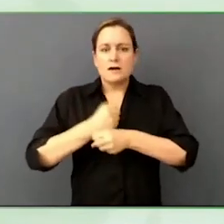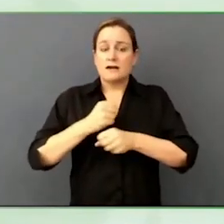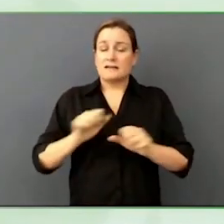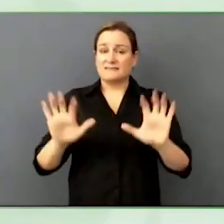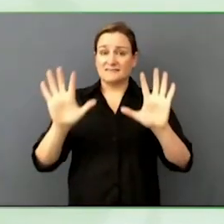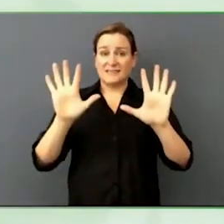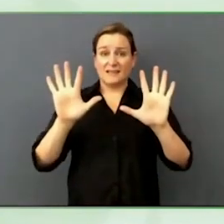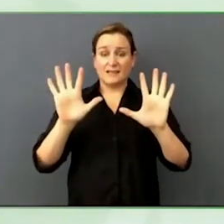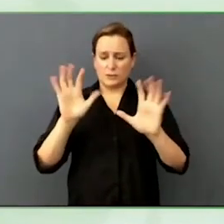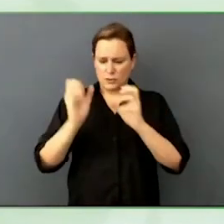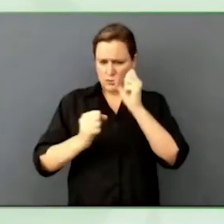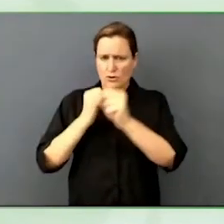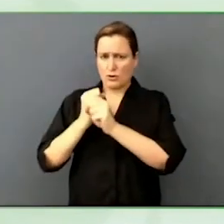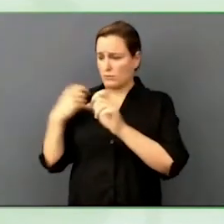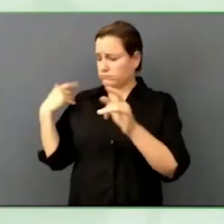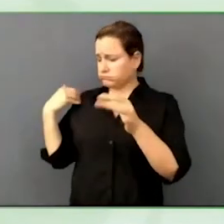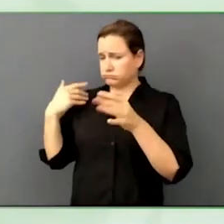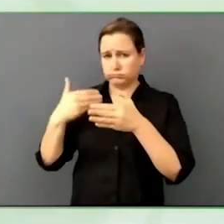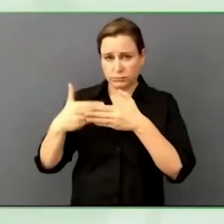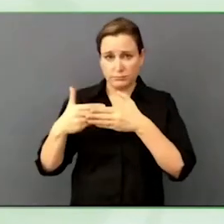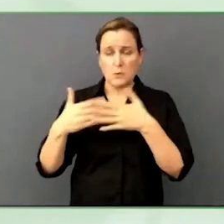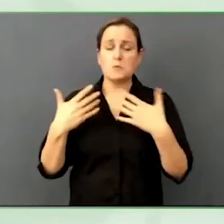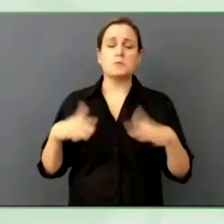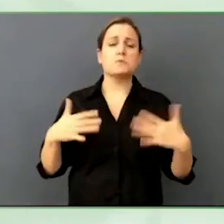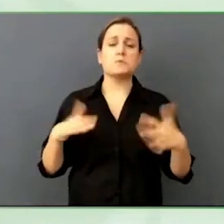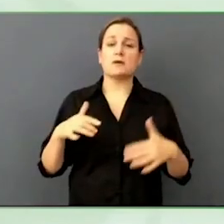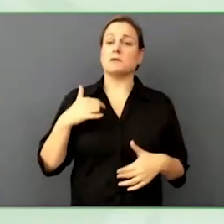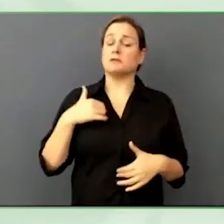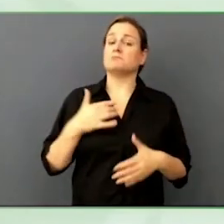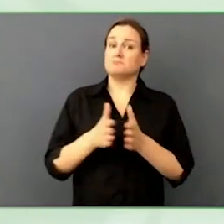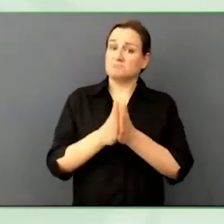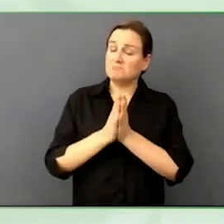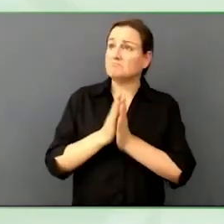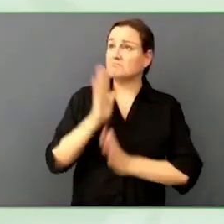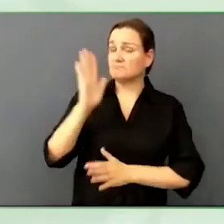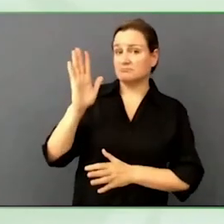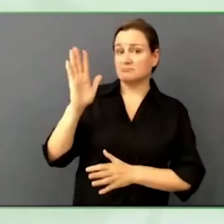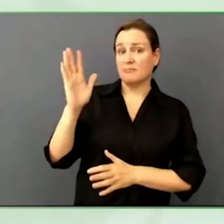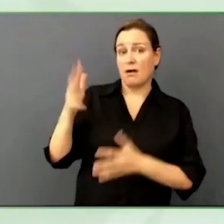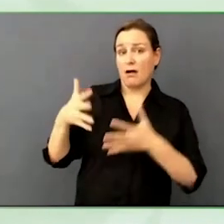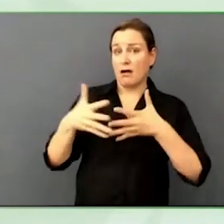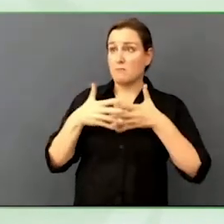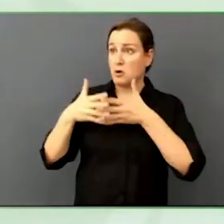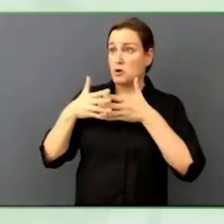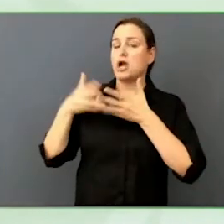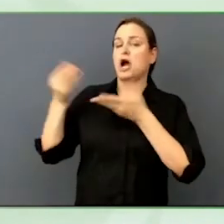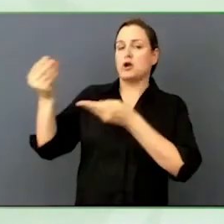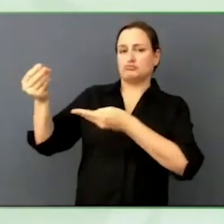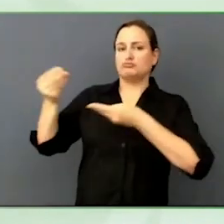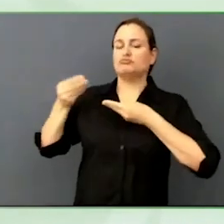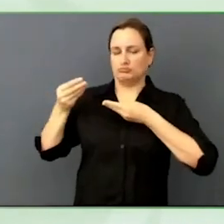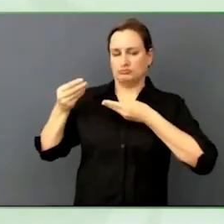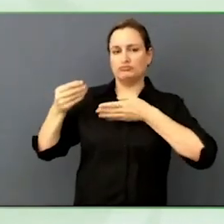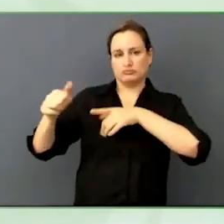States has vocational rehabilitation, start-up costs. Finding a business.